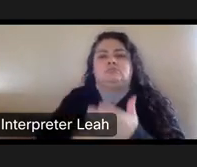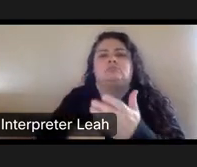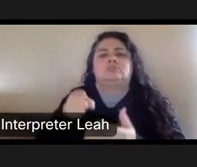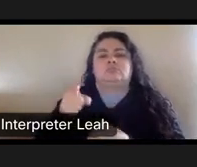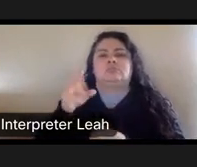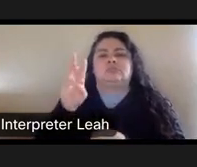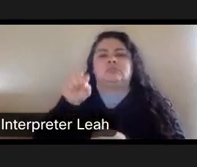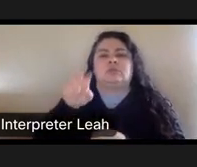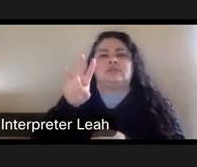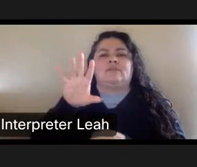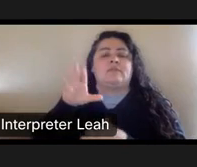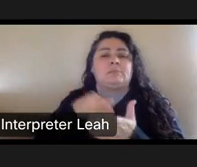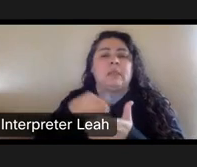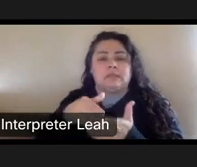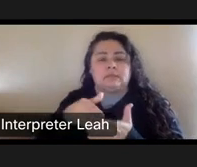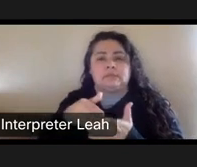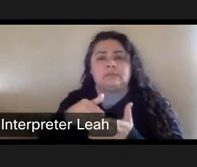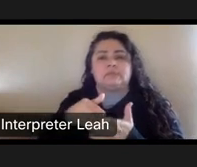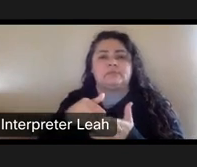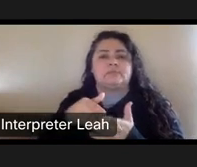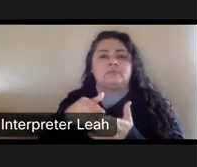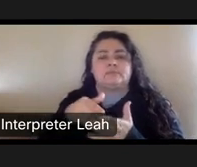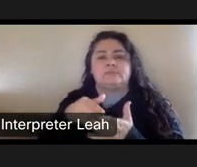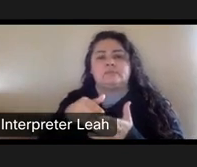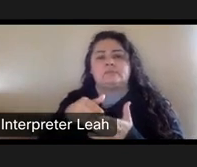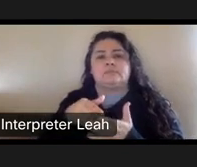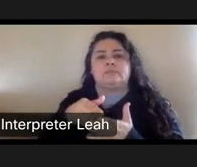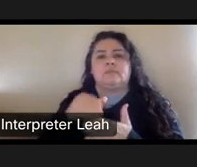A 1Million in in statutory 5.